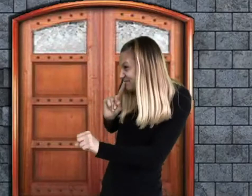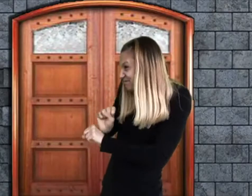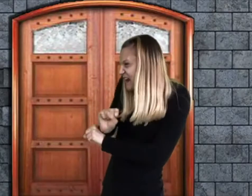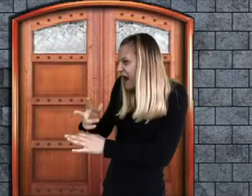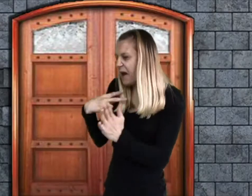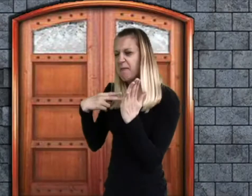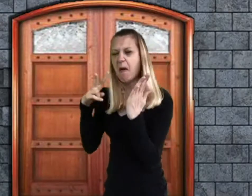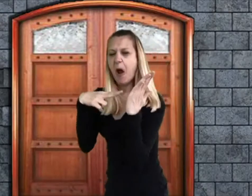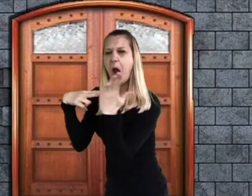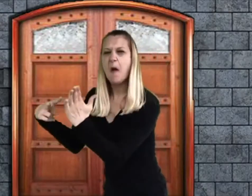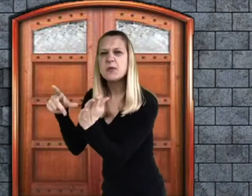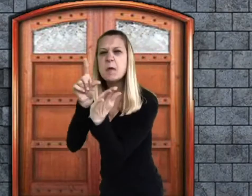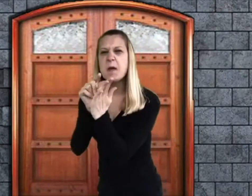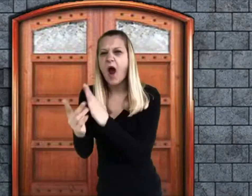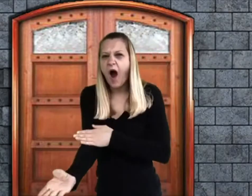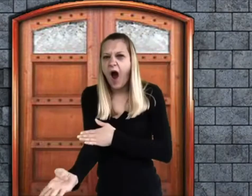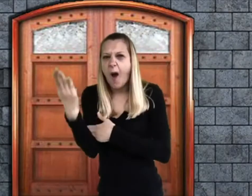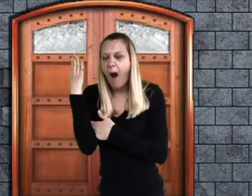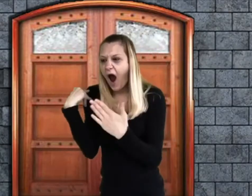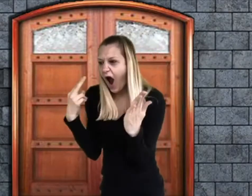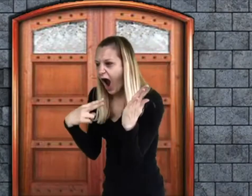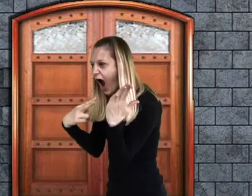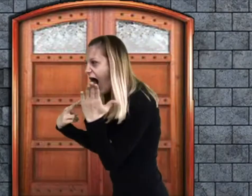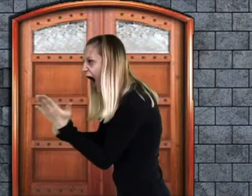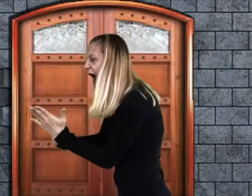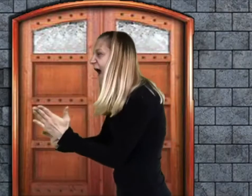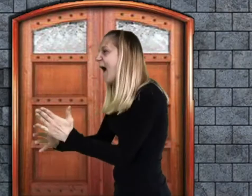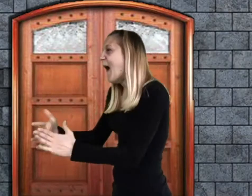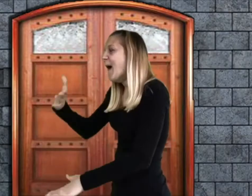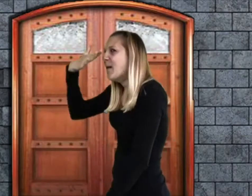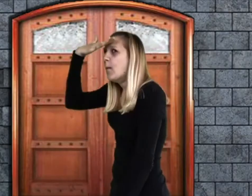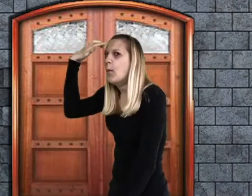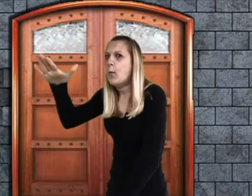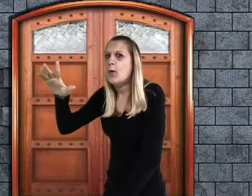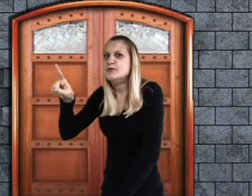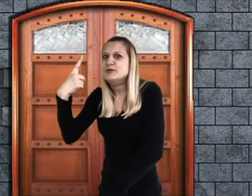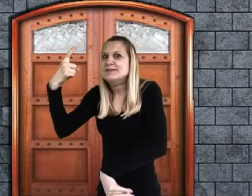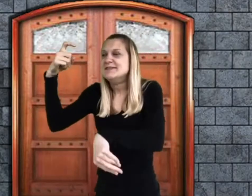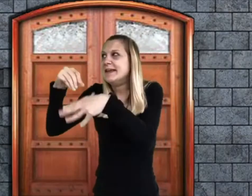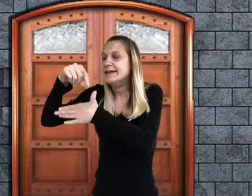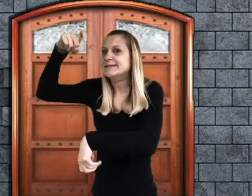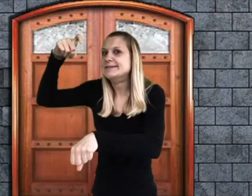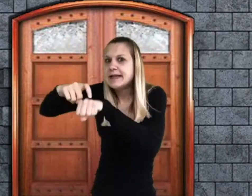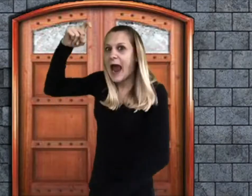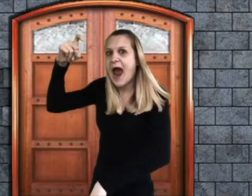Yes, yes. I read all about it in this morning’s papers! Just in time, my dear boy!